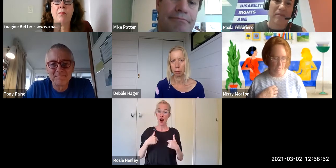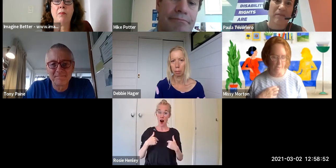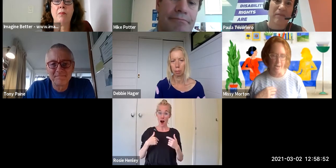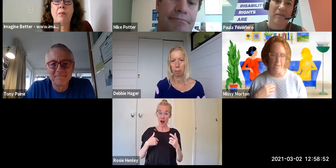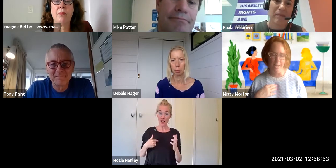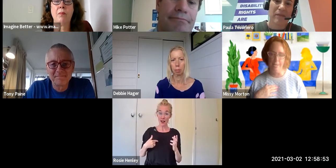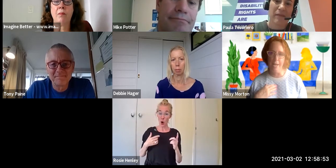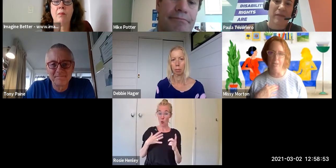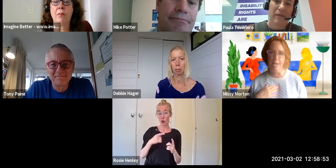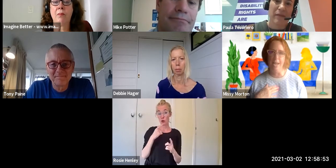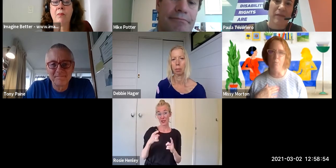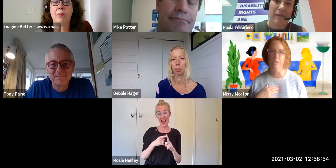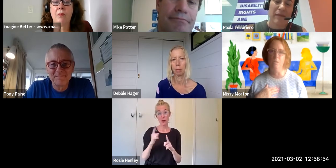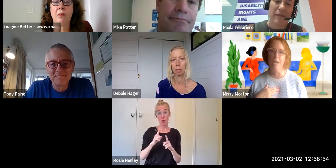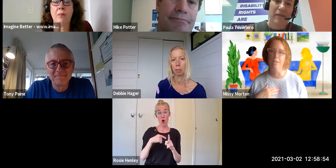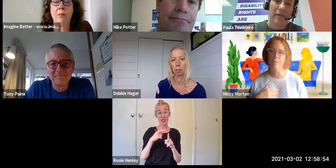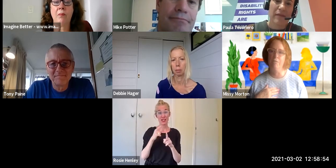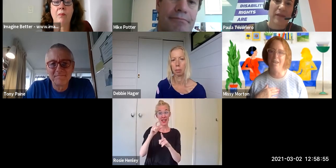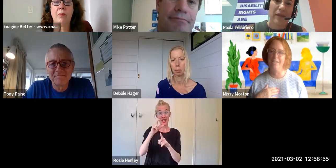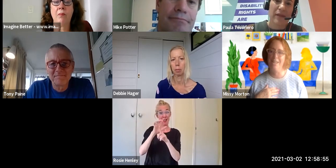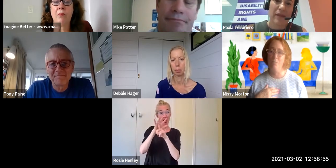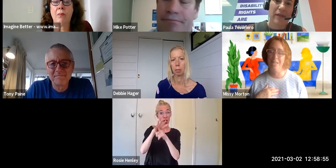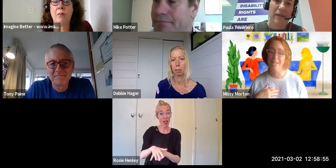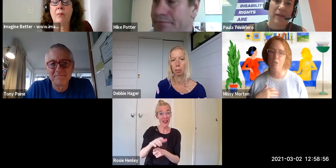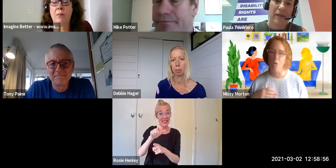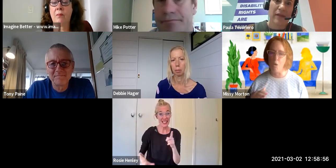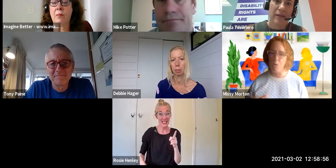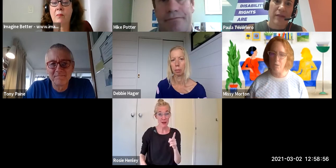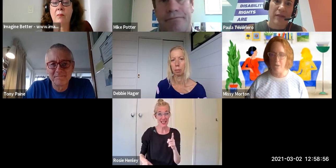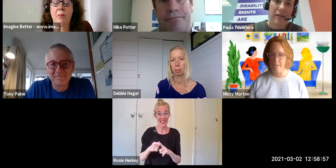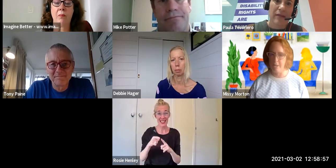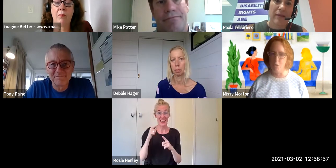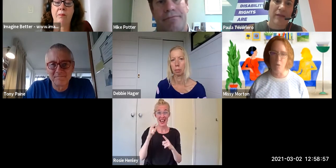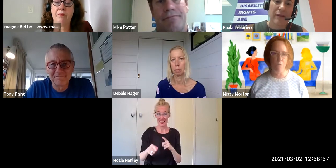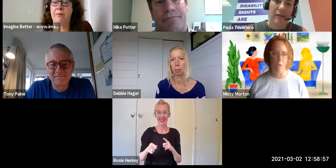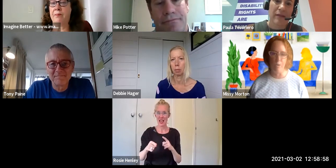society and to understand ableism and its effects and we need all of us in all our various